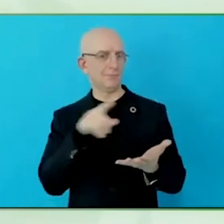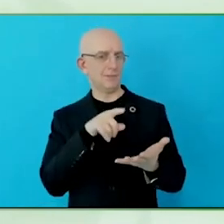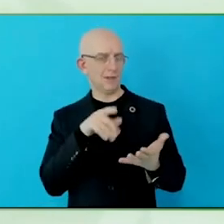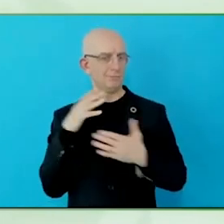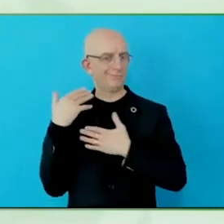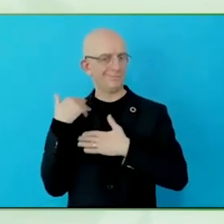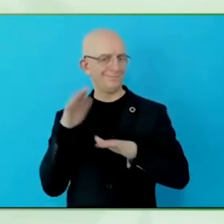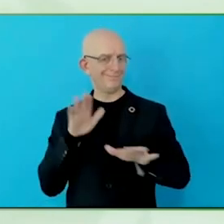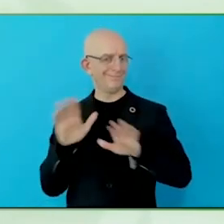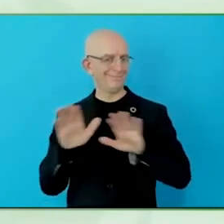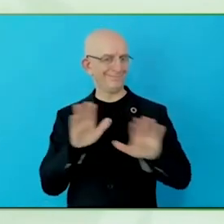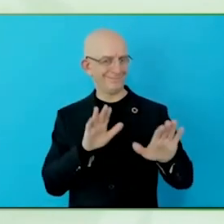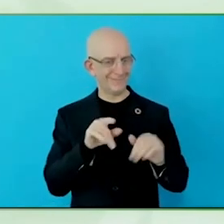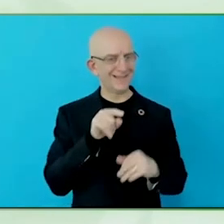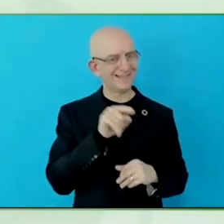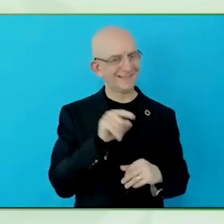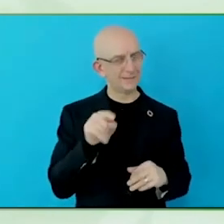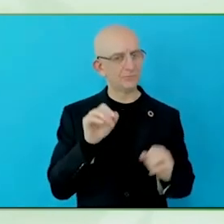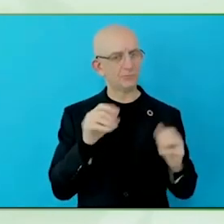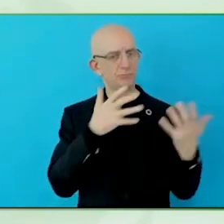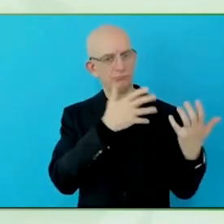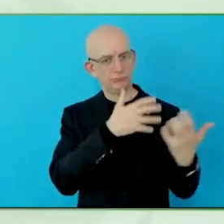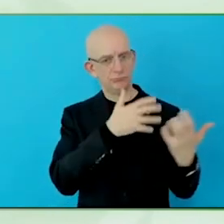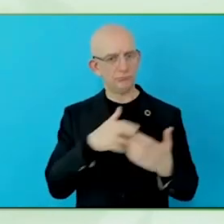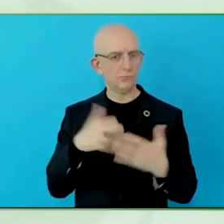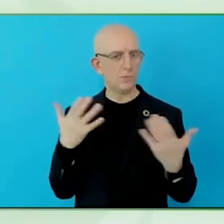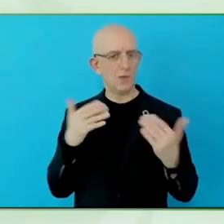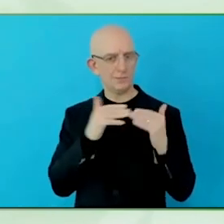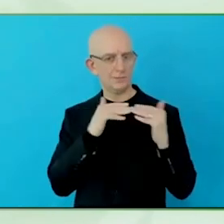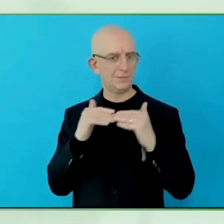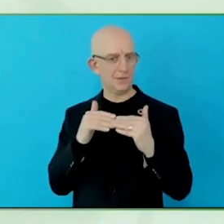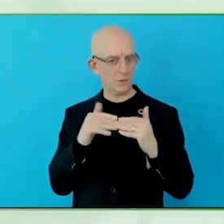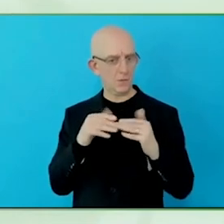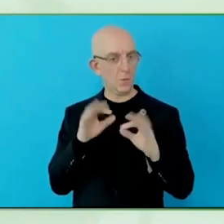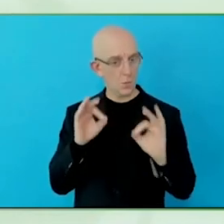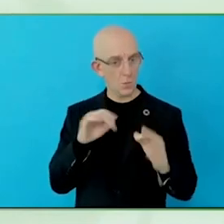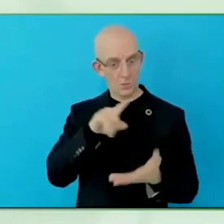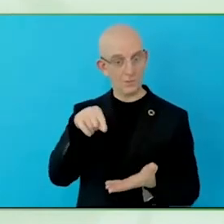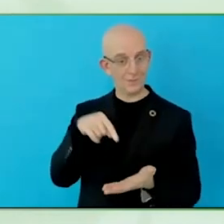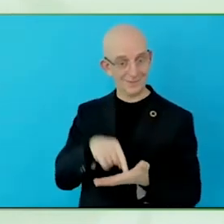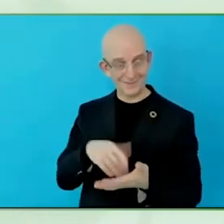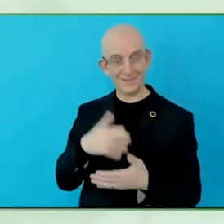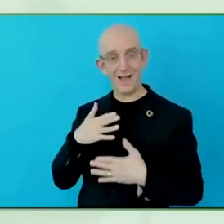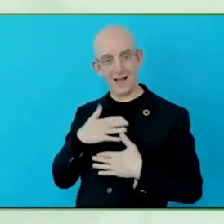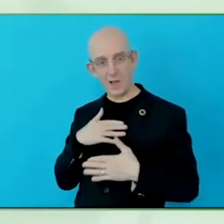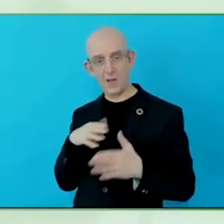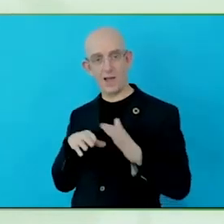are going to enable us to meet those customers' needs, to our employees' needs? How are we interpreting those regulations, and